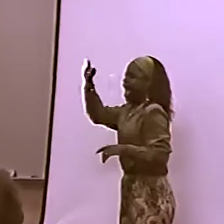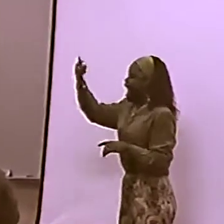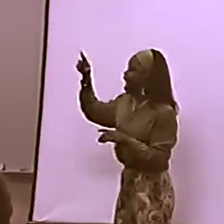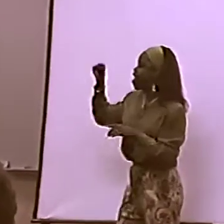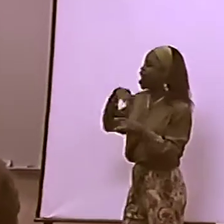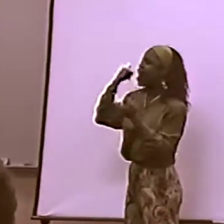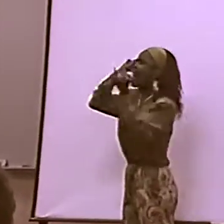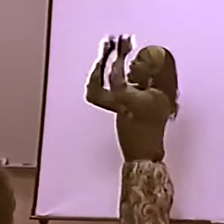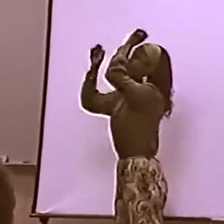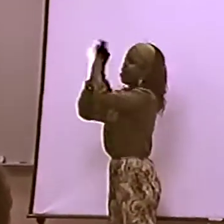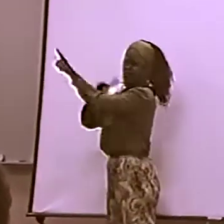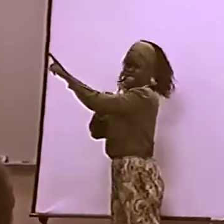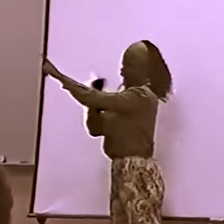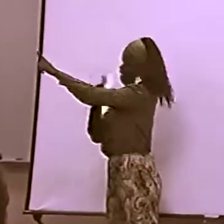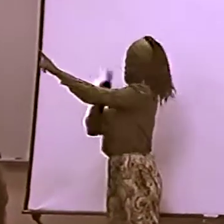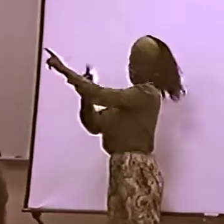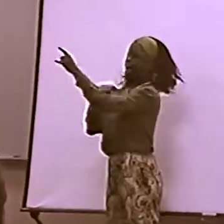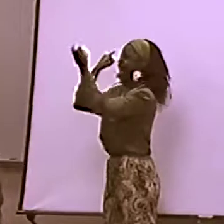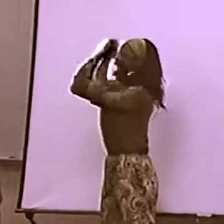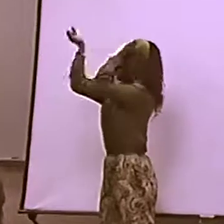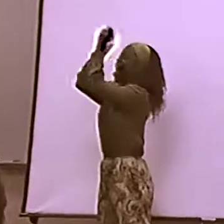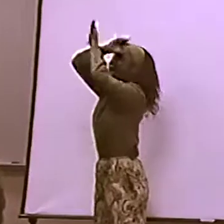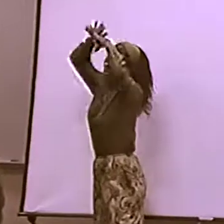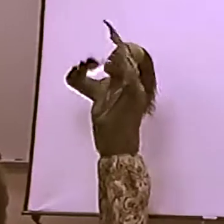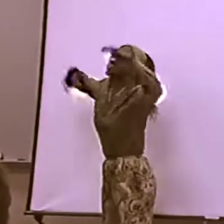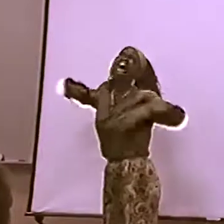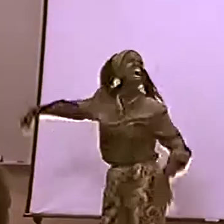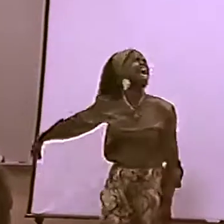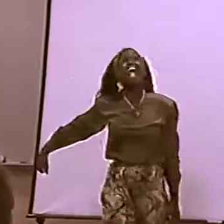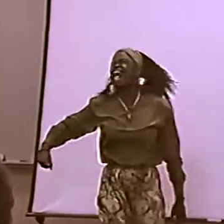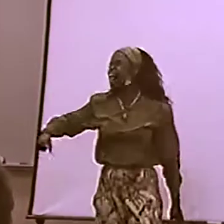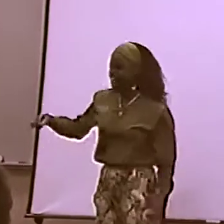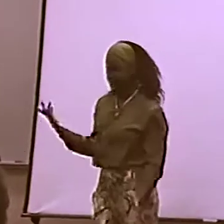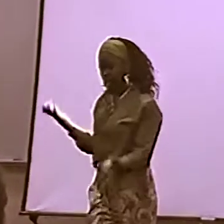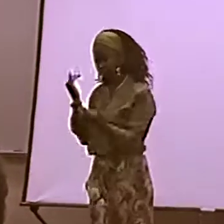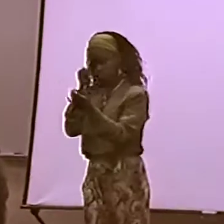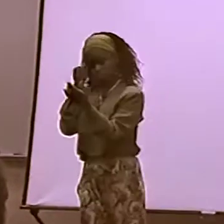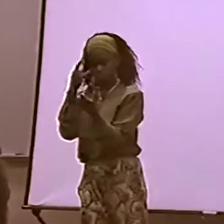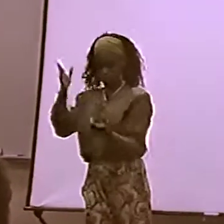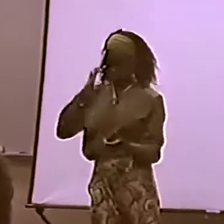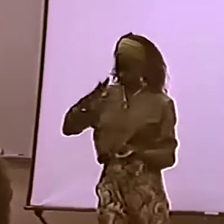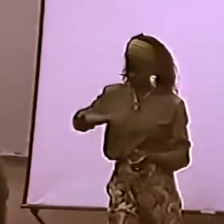WHO HAS A FANTASY RELATIONSHIP WITH THE FIRST TOUSSAINT, THE FAMOUS FRENCH PERSON.